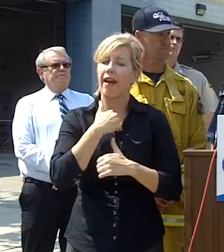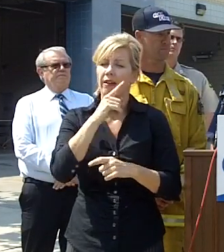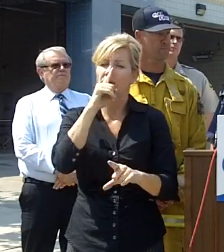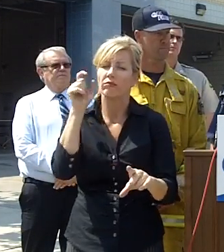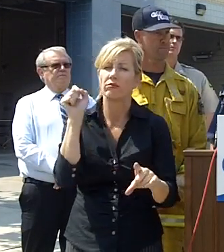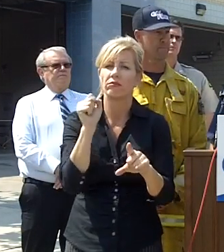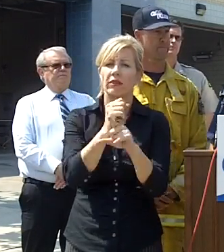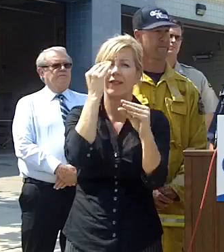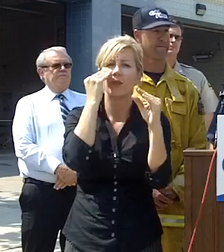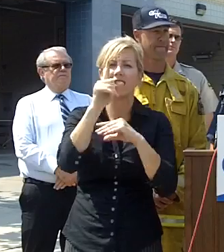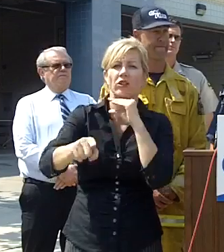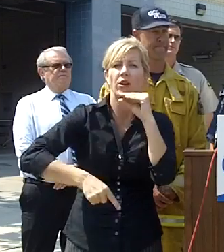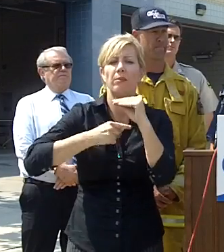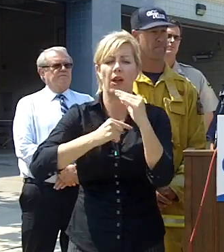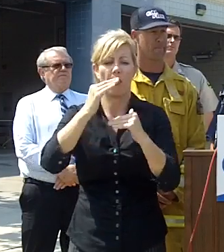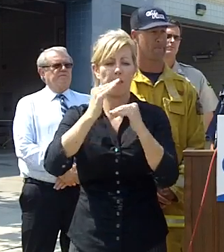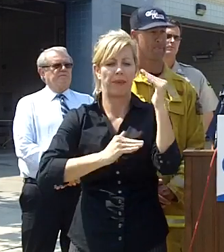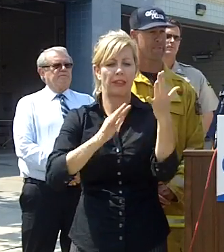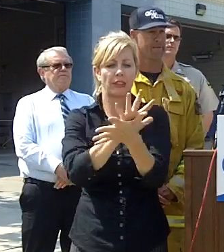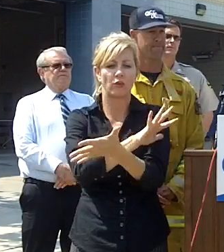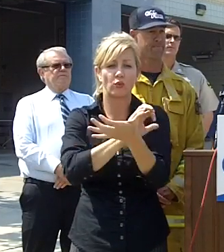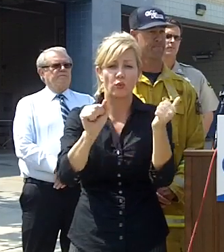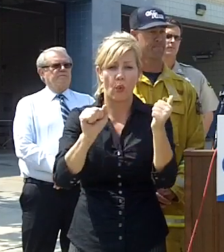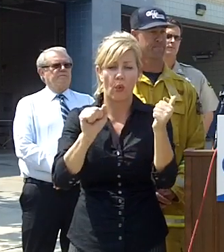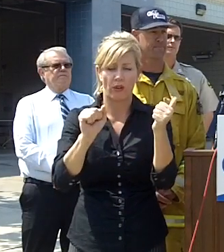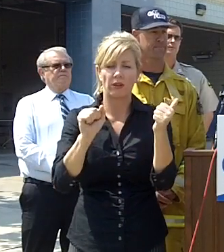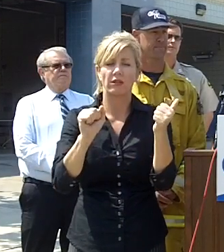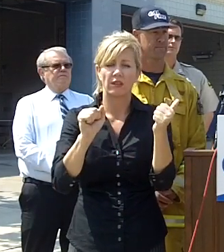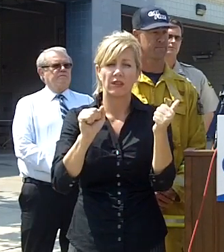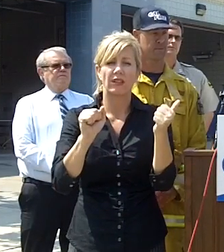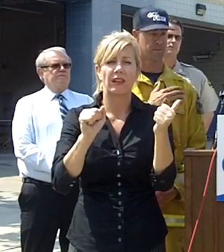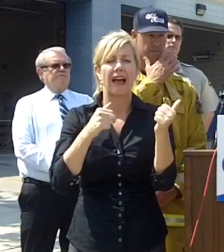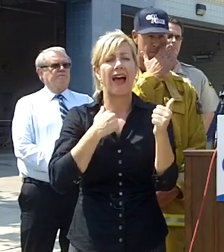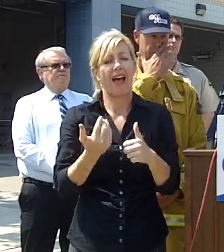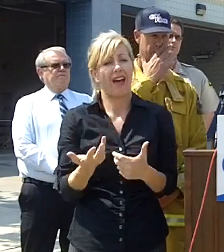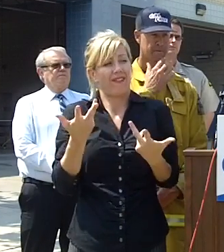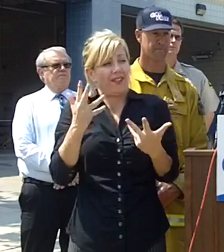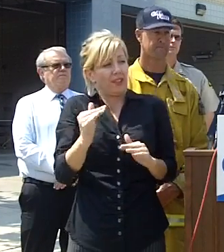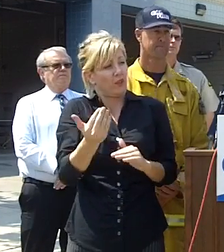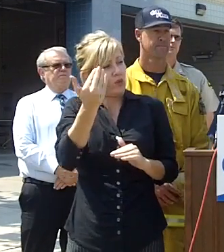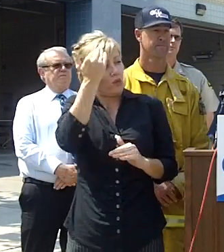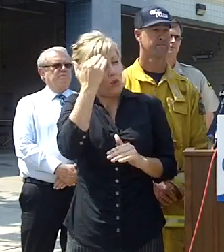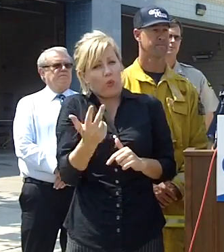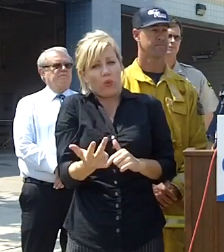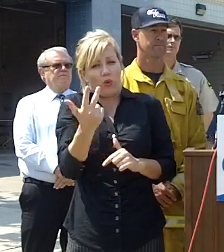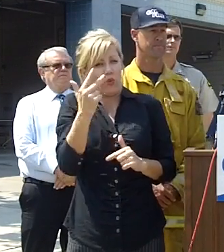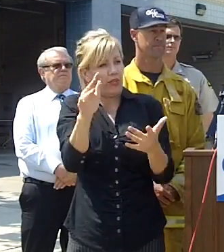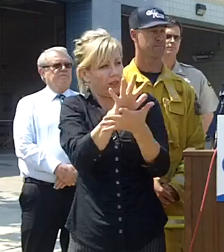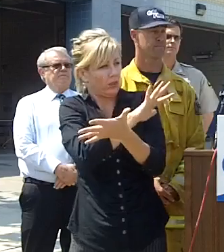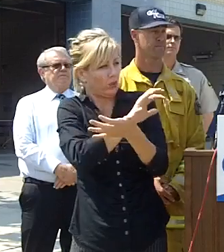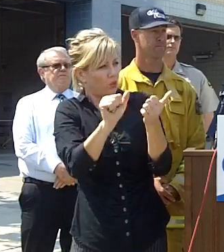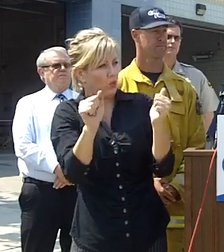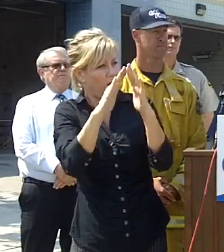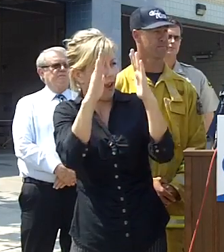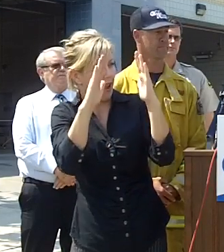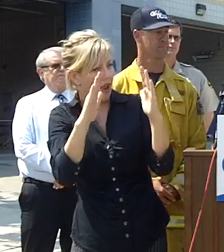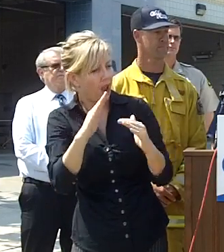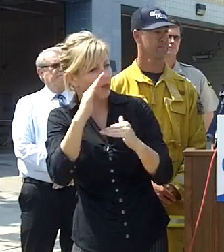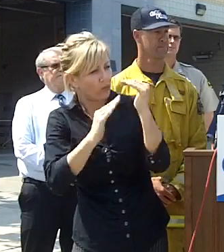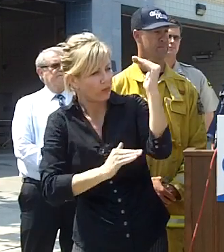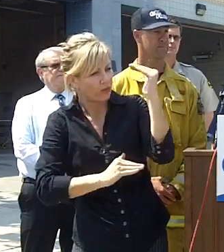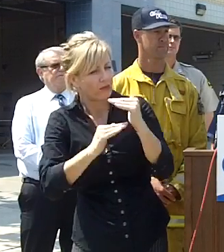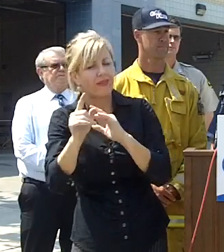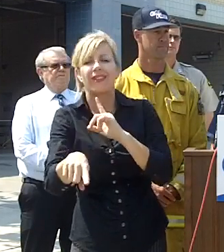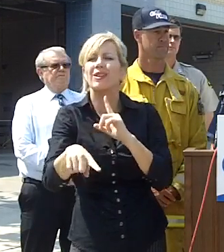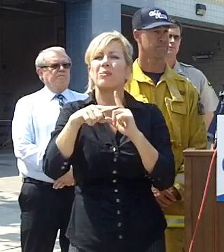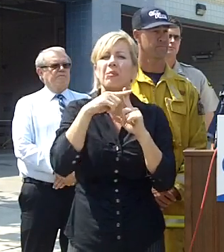structure damaged and destroyed I had no of three destroyed structures and approximately 15 12 to 15